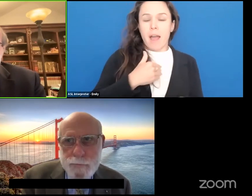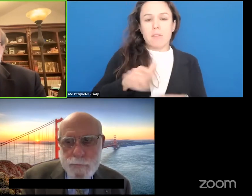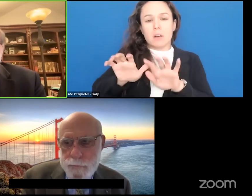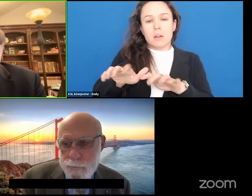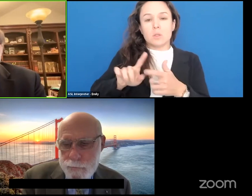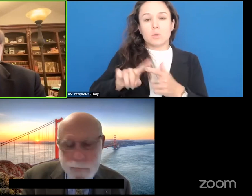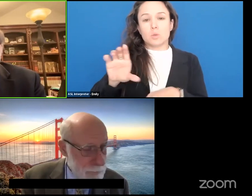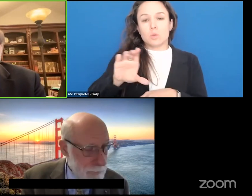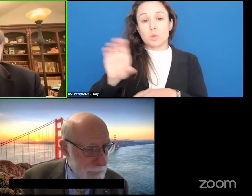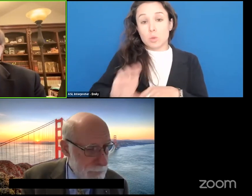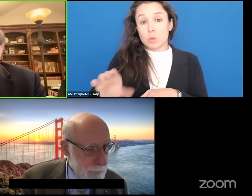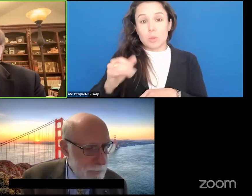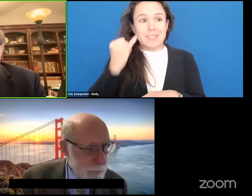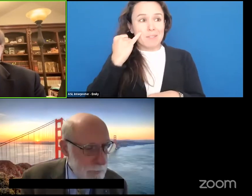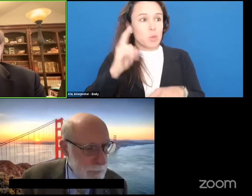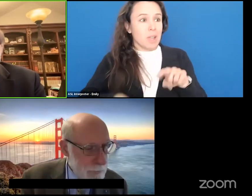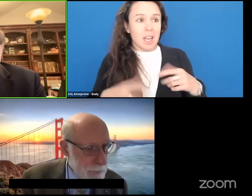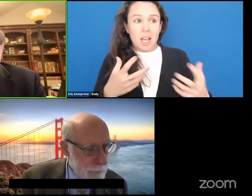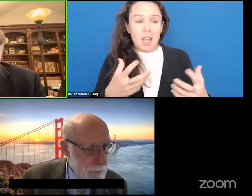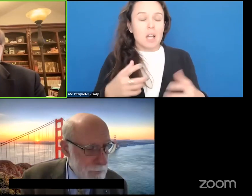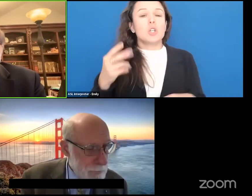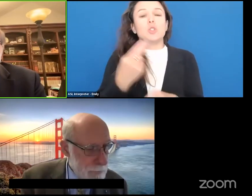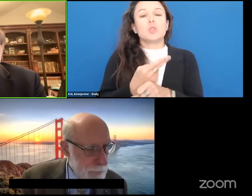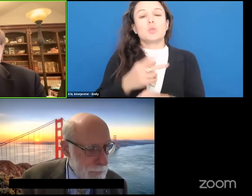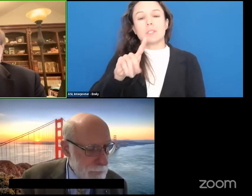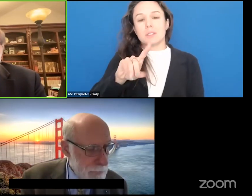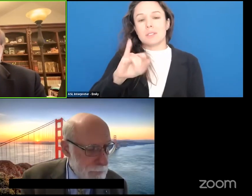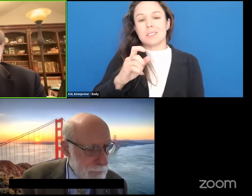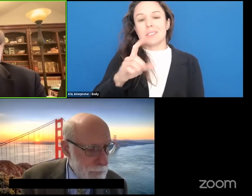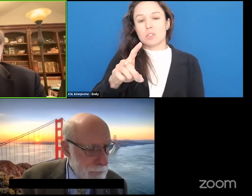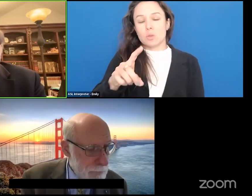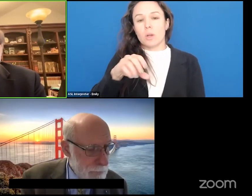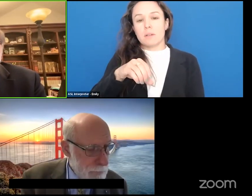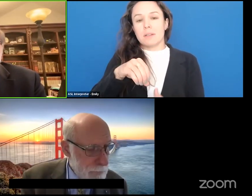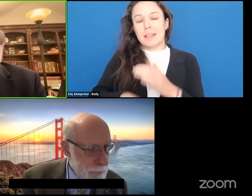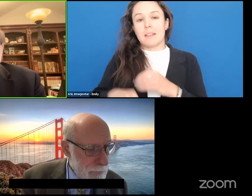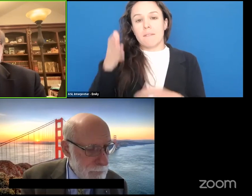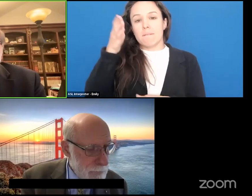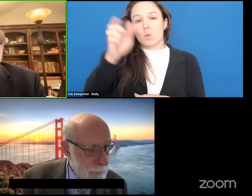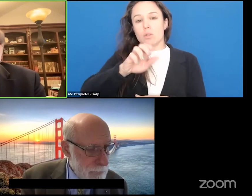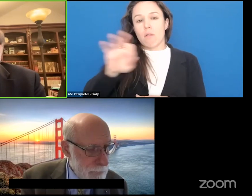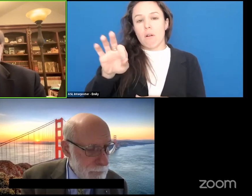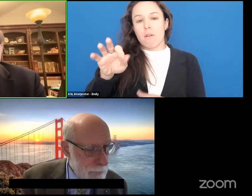them there you can also post them on Discord in the future of interface discord channel.